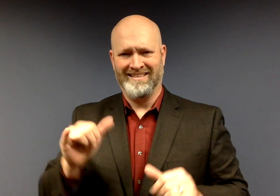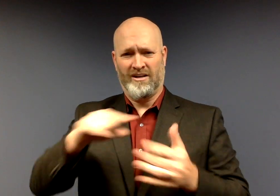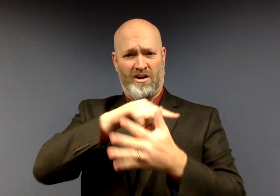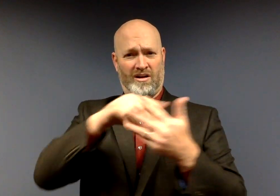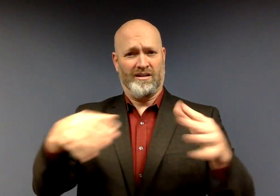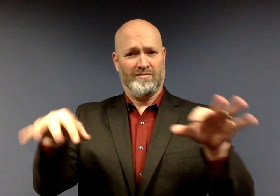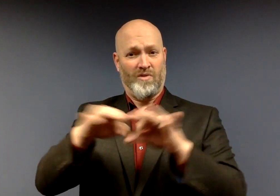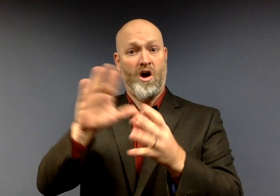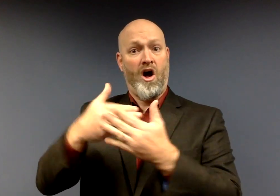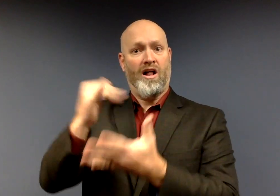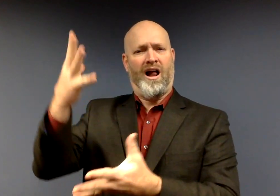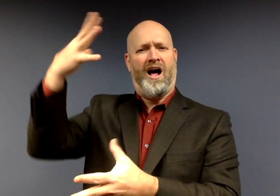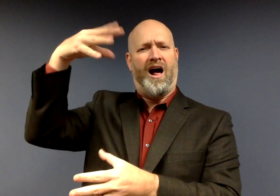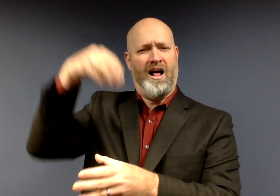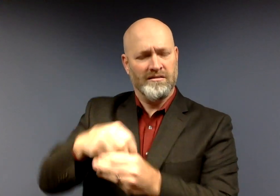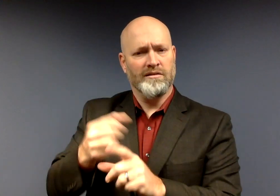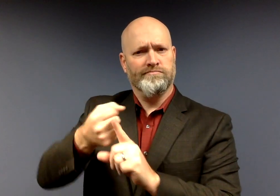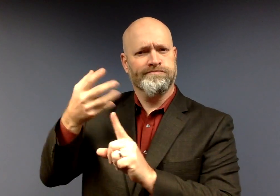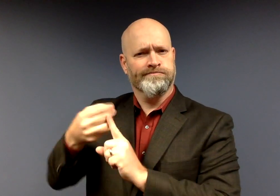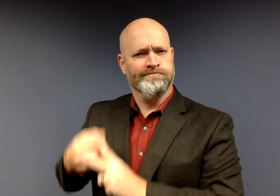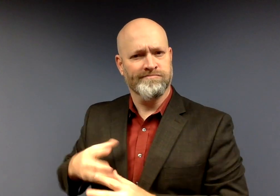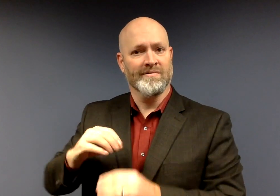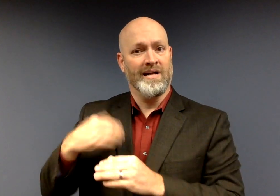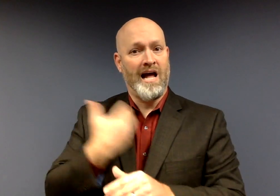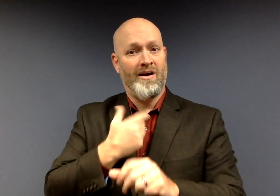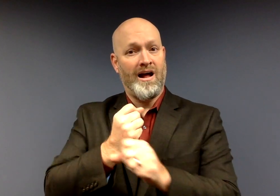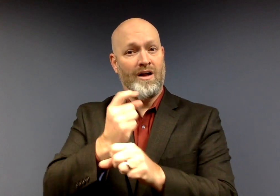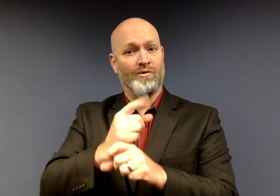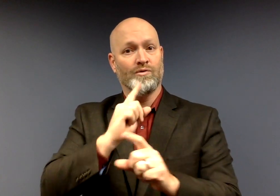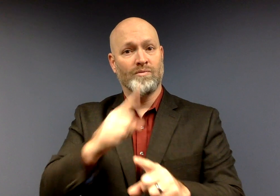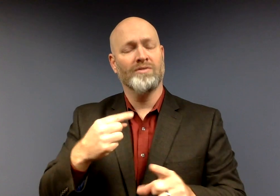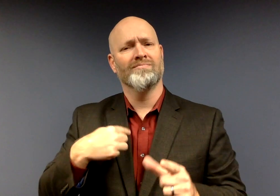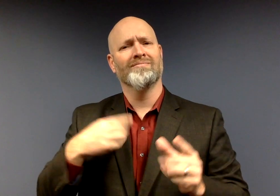In the annual report, we discuss in detail our work in these three areas.